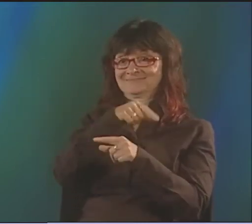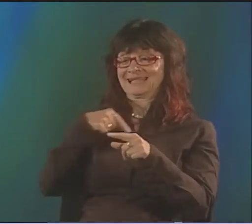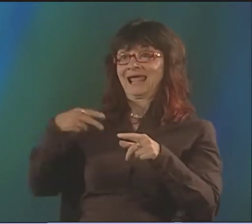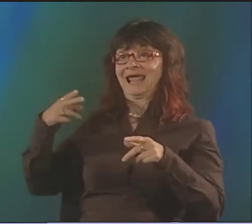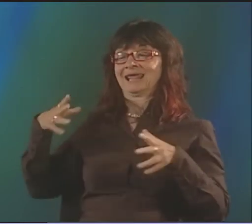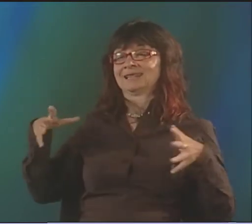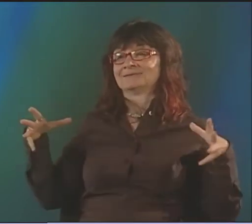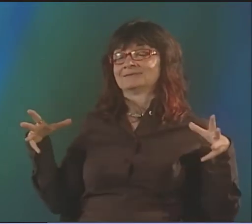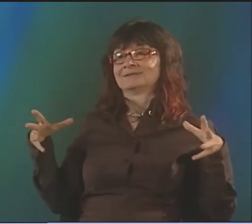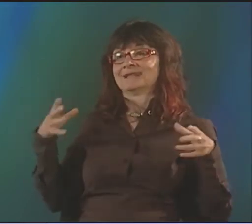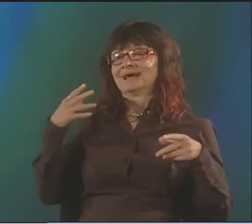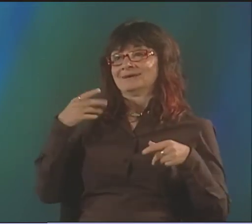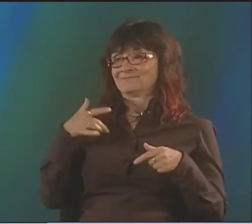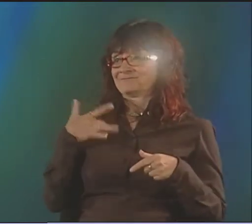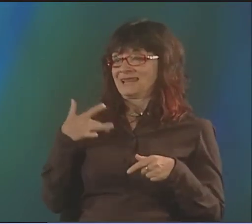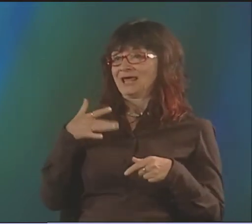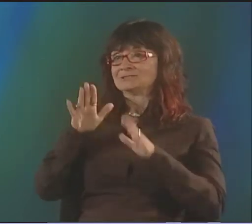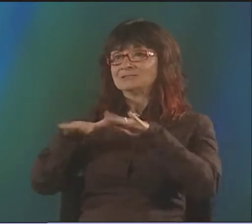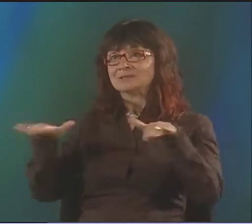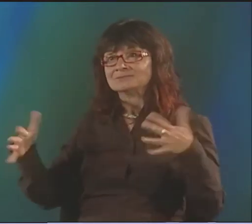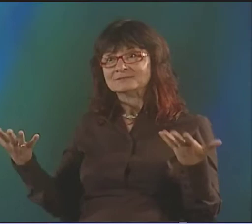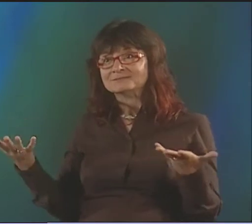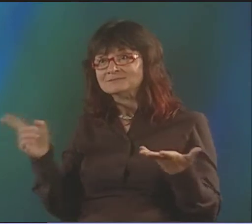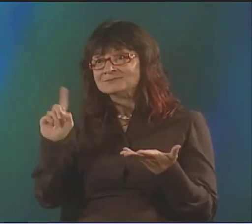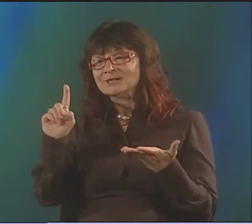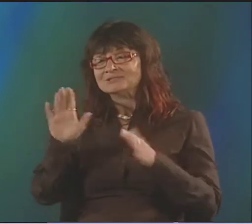YEAH, I'M STILL ACTUALLY USING THAT POEM.